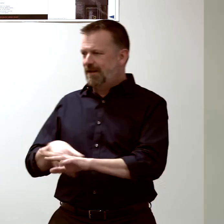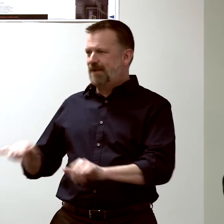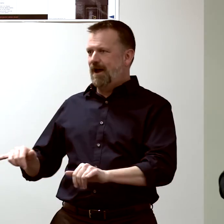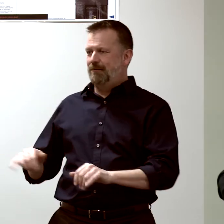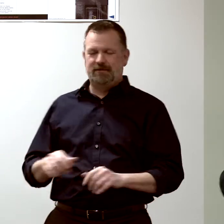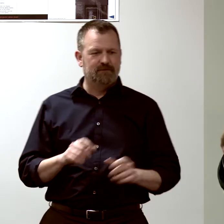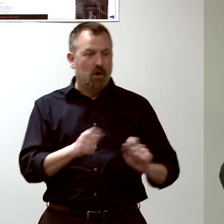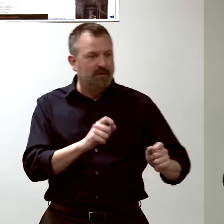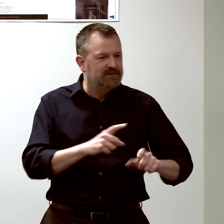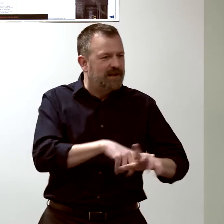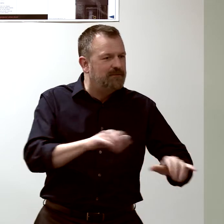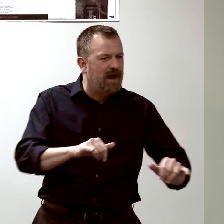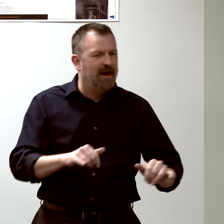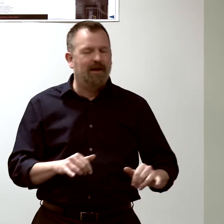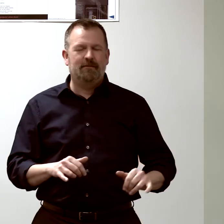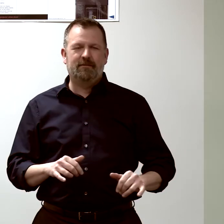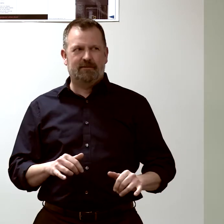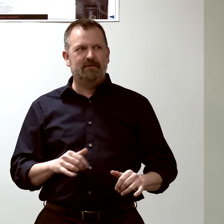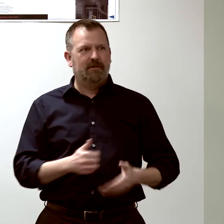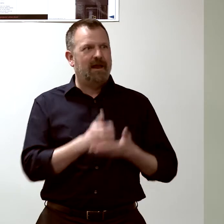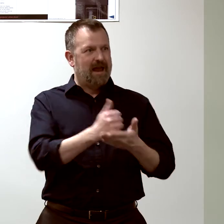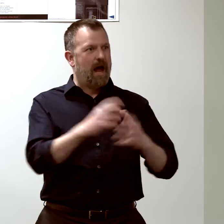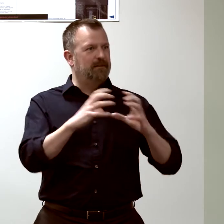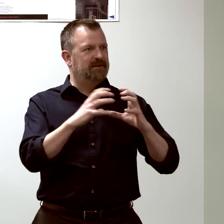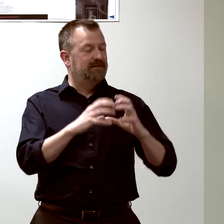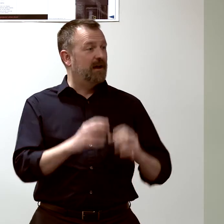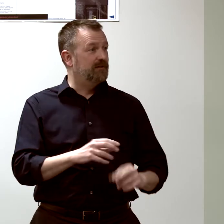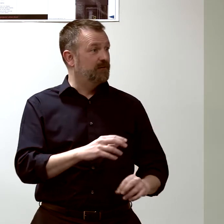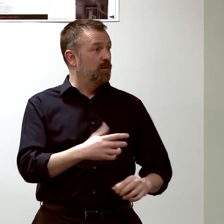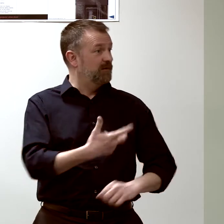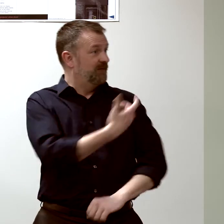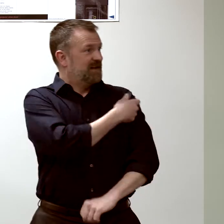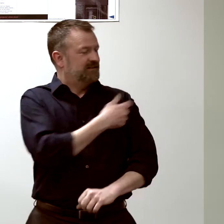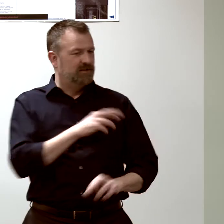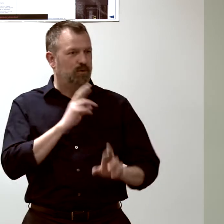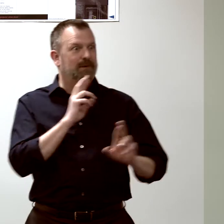and that help the cells respond to vaccination.